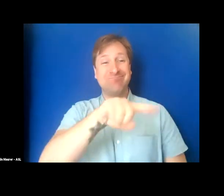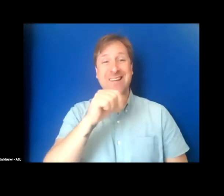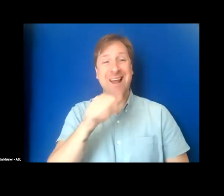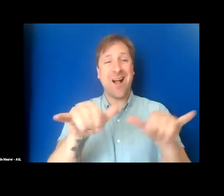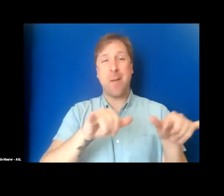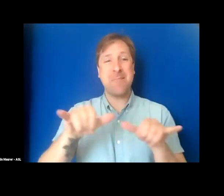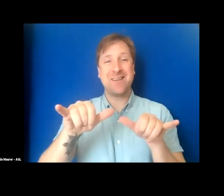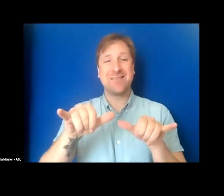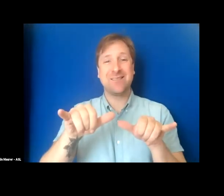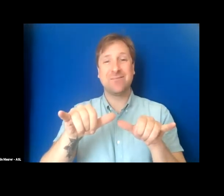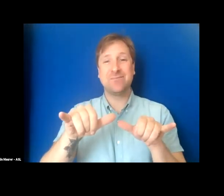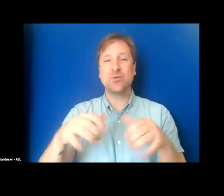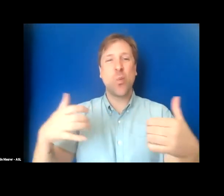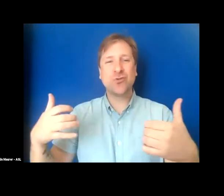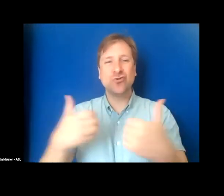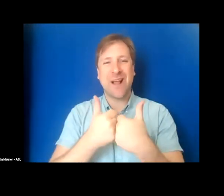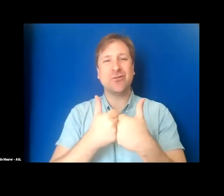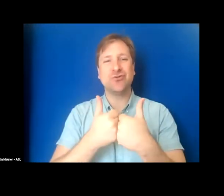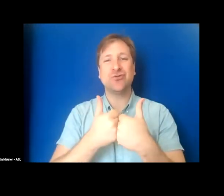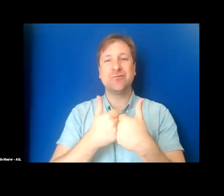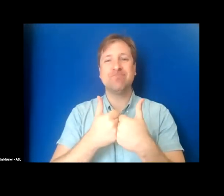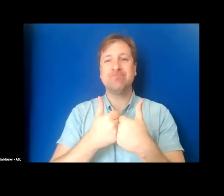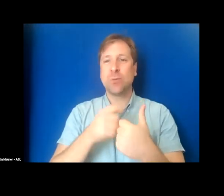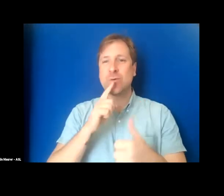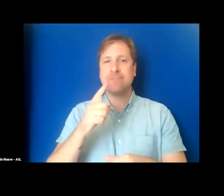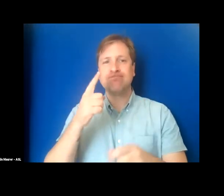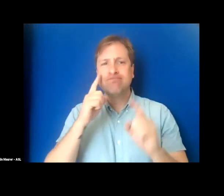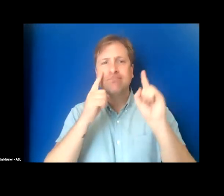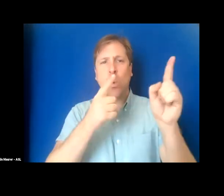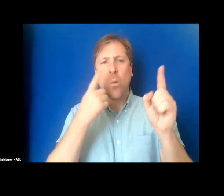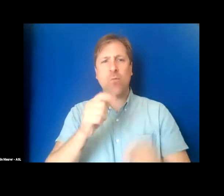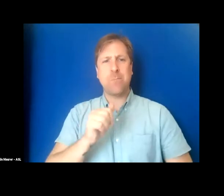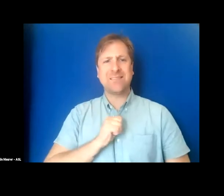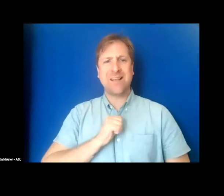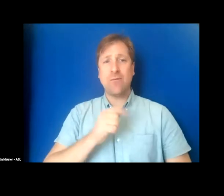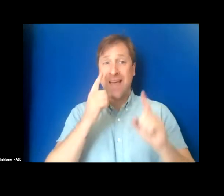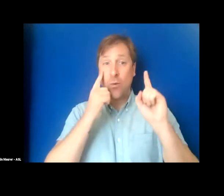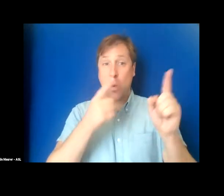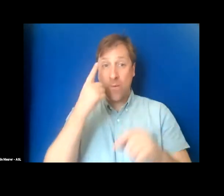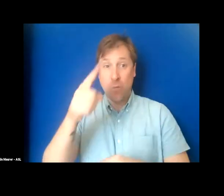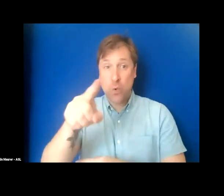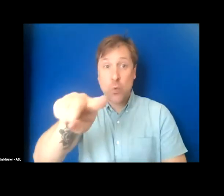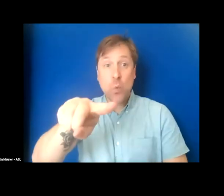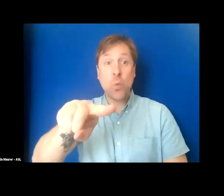So a challenge I have set for myself, and a challenge I have set for you as creators and programmers,